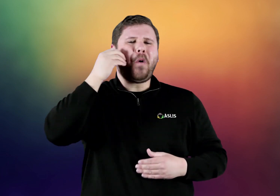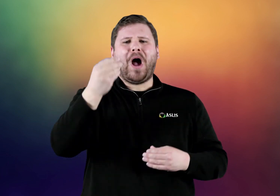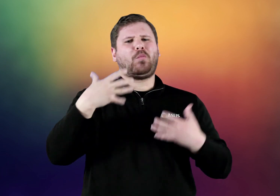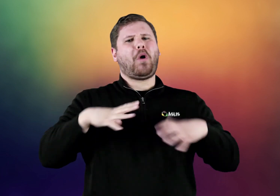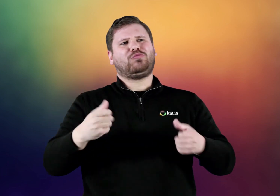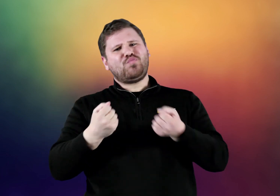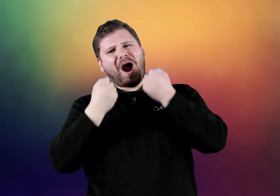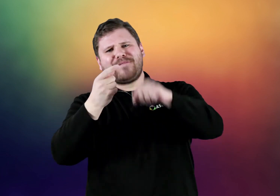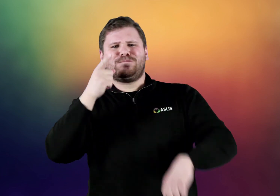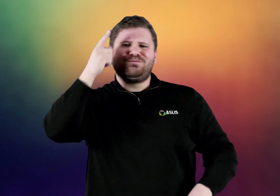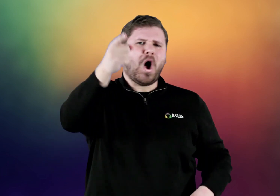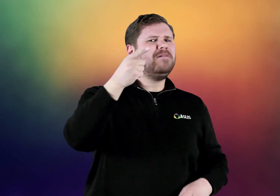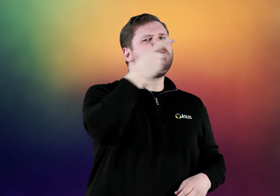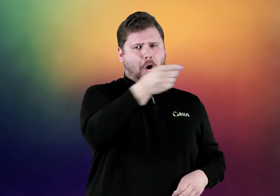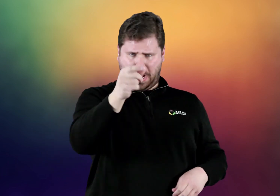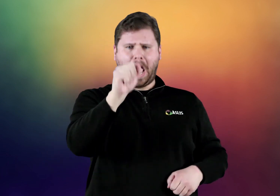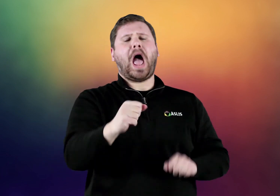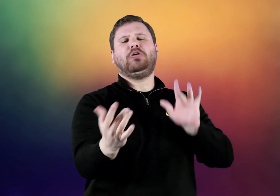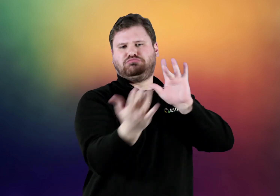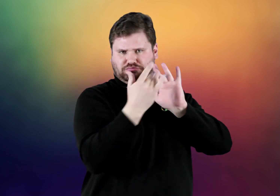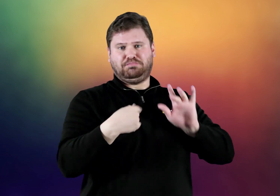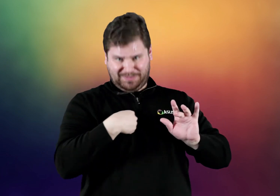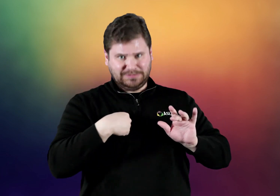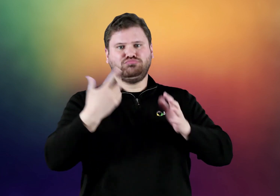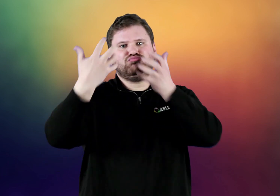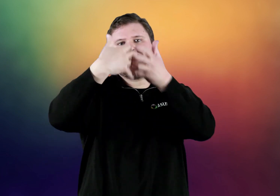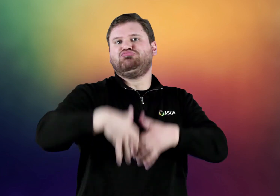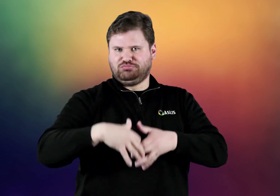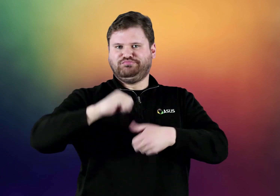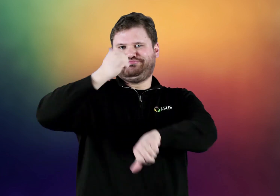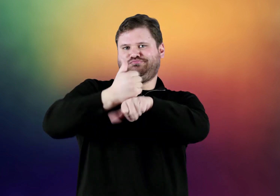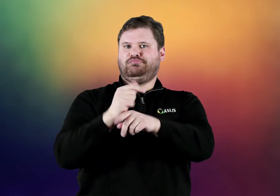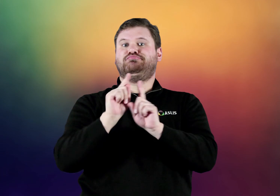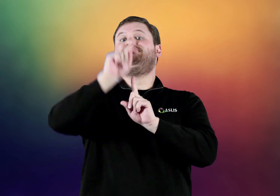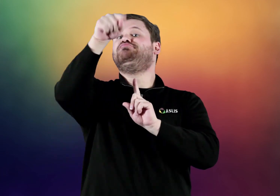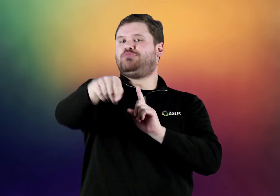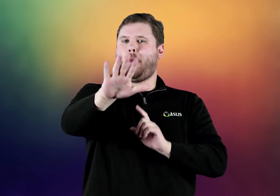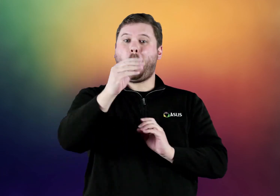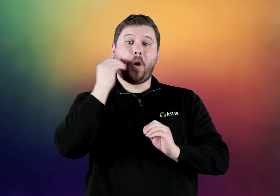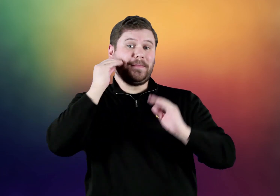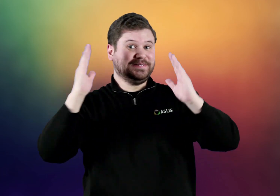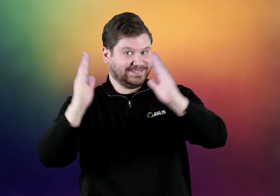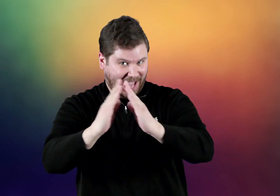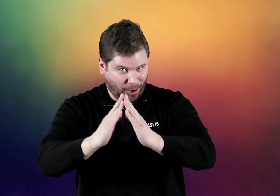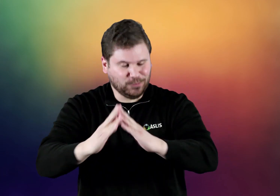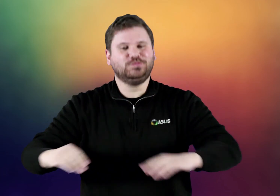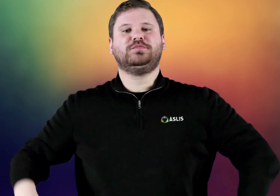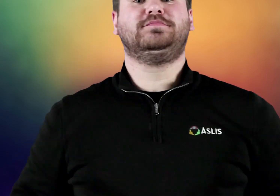and you don't want to drive the far distance - you can contact me to establish a webhub in your hometown!